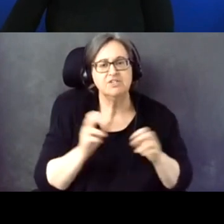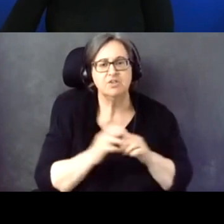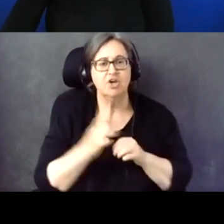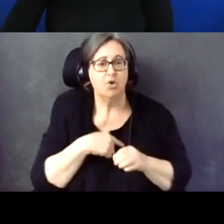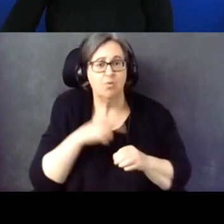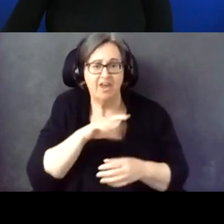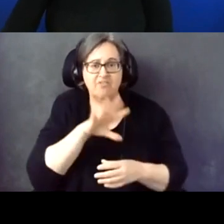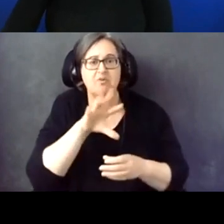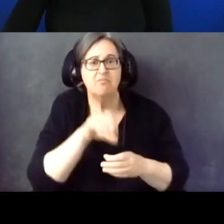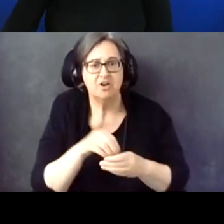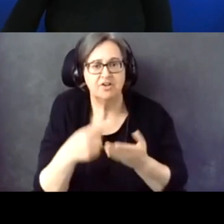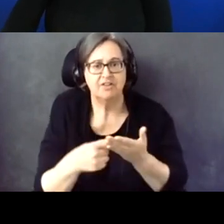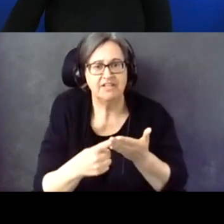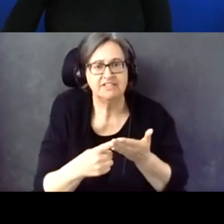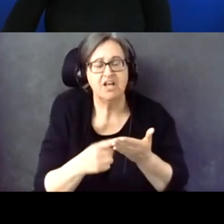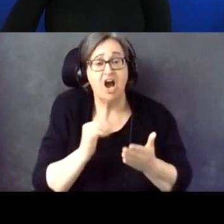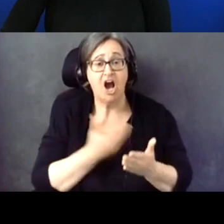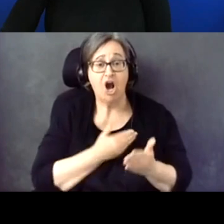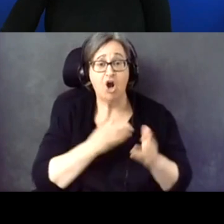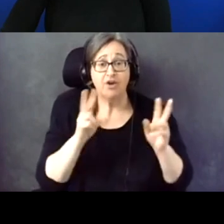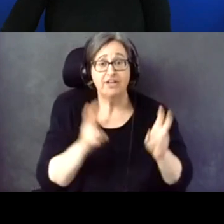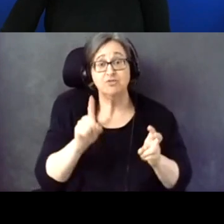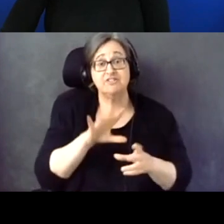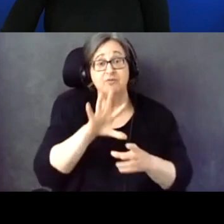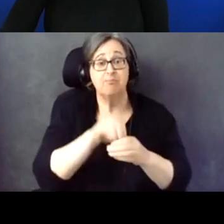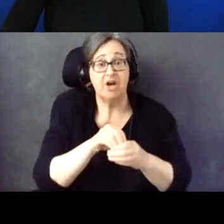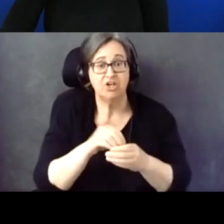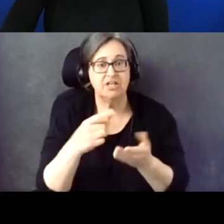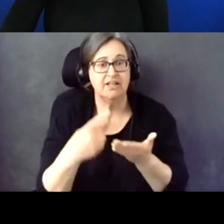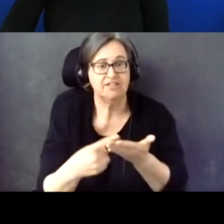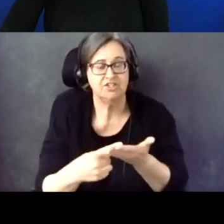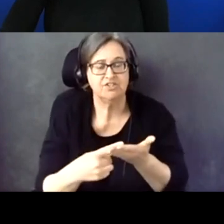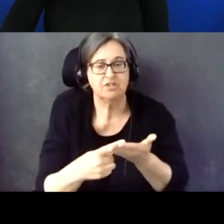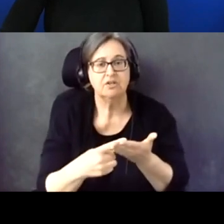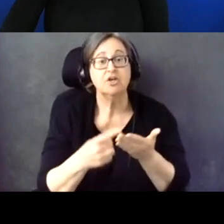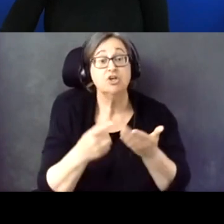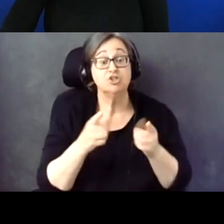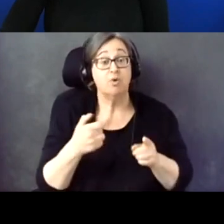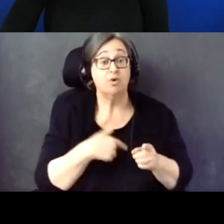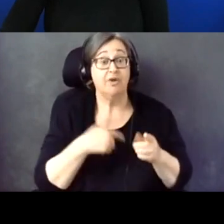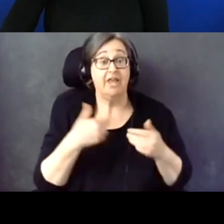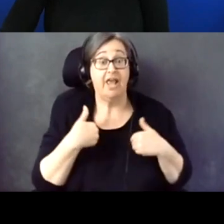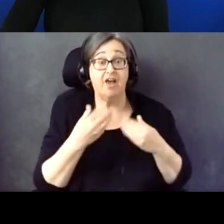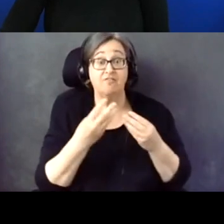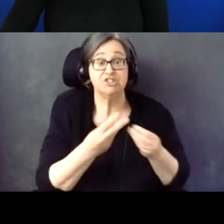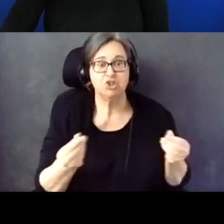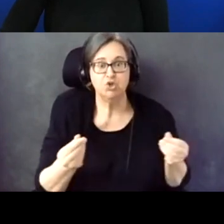So that solutions that are created with our communities in mind.